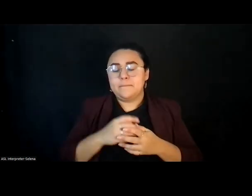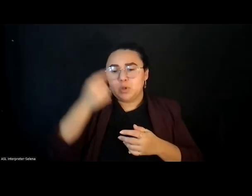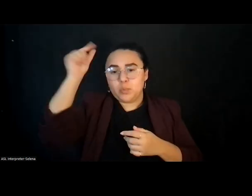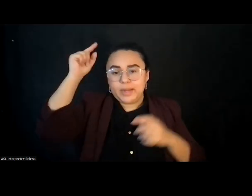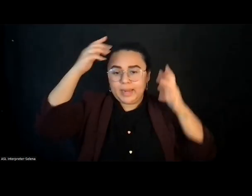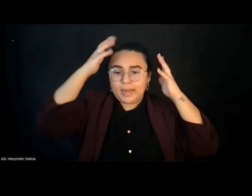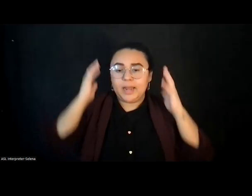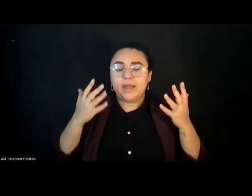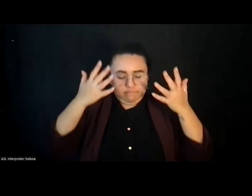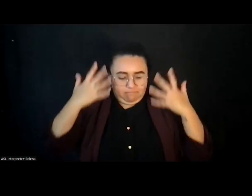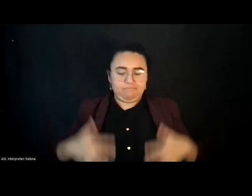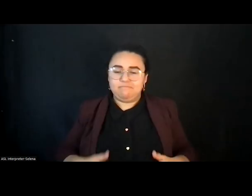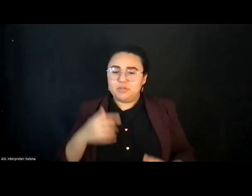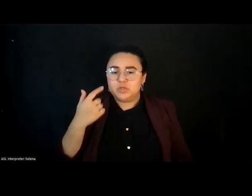And this conversation has been incredibly powerful.